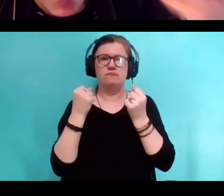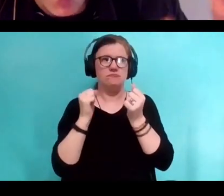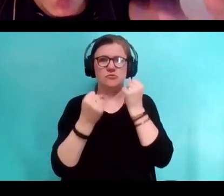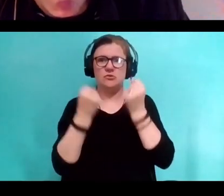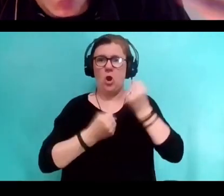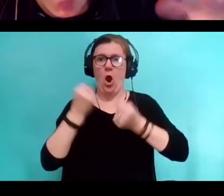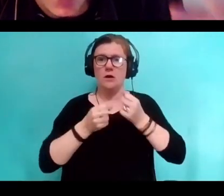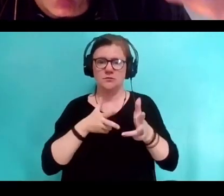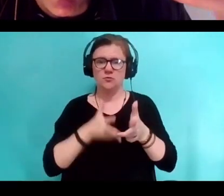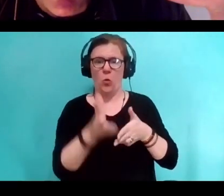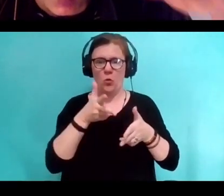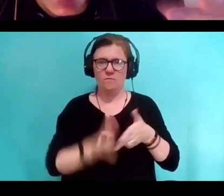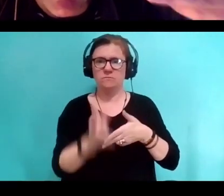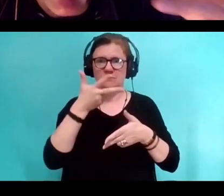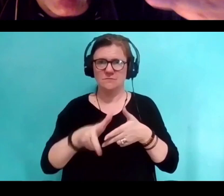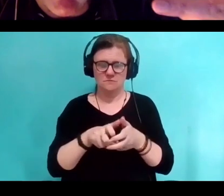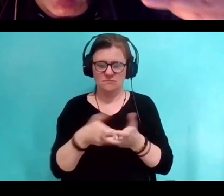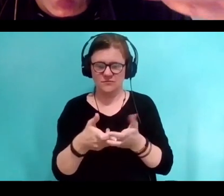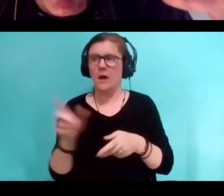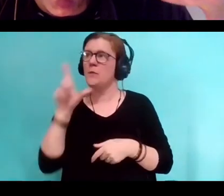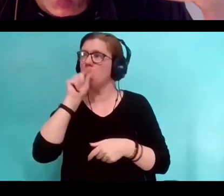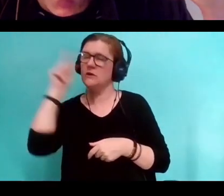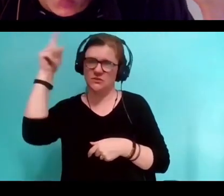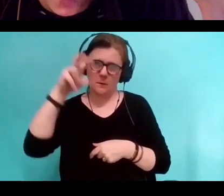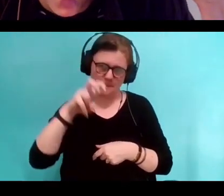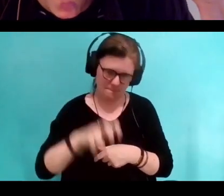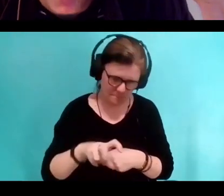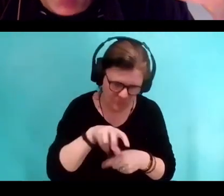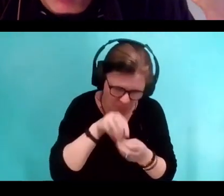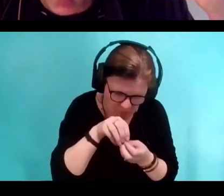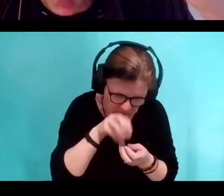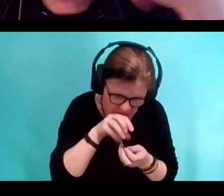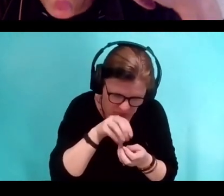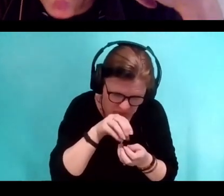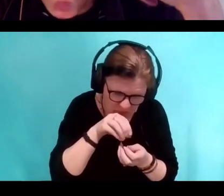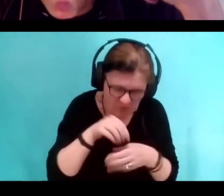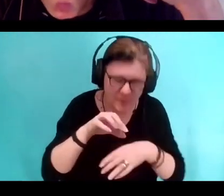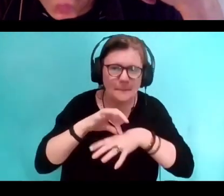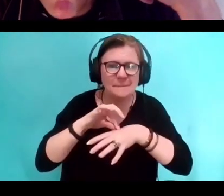So they can then get the fleshy bits inside. At some point a crow must've worked out